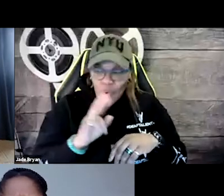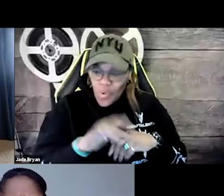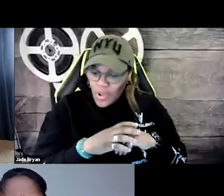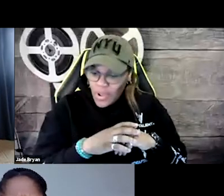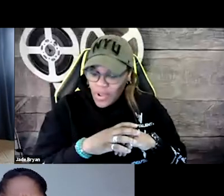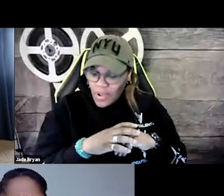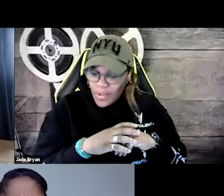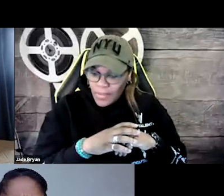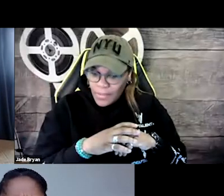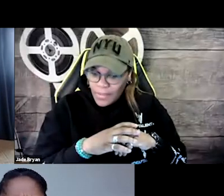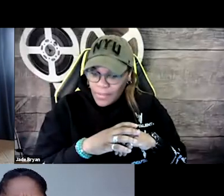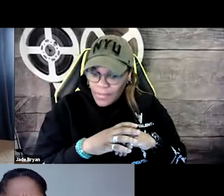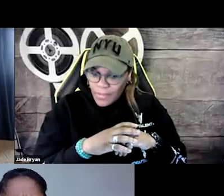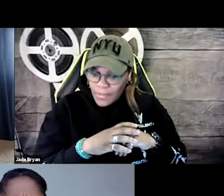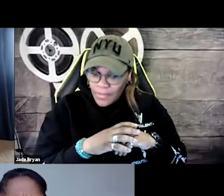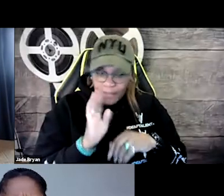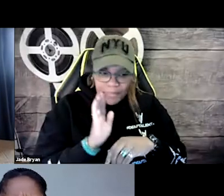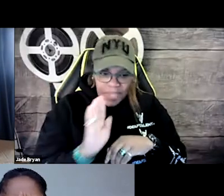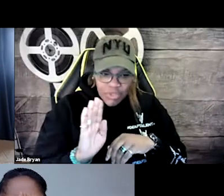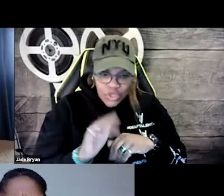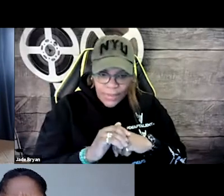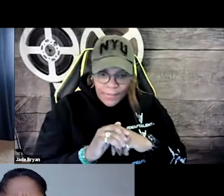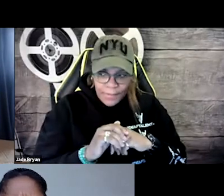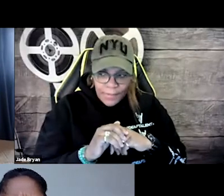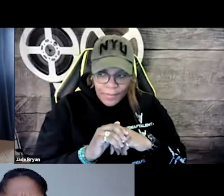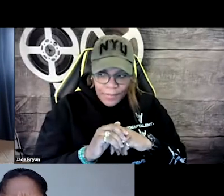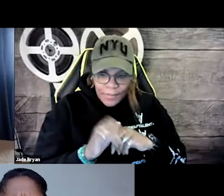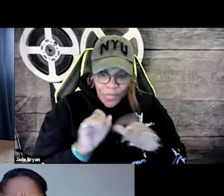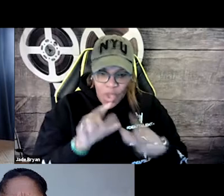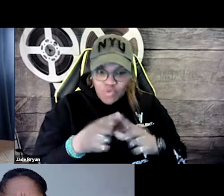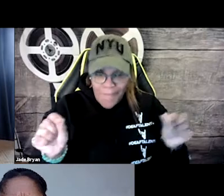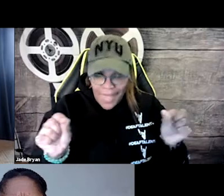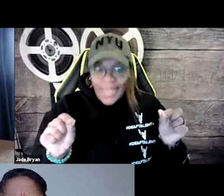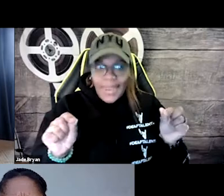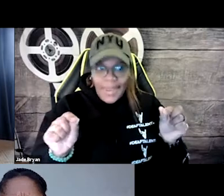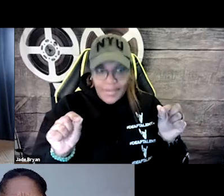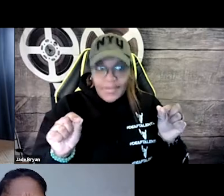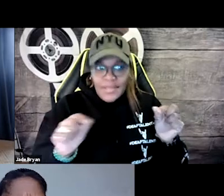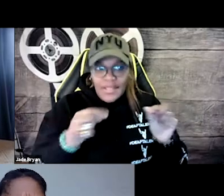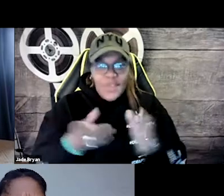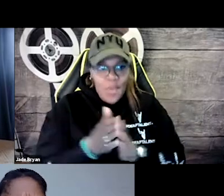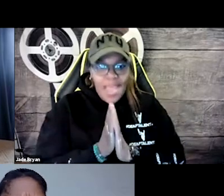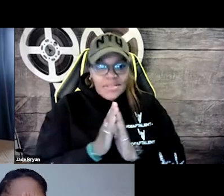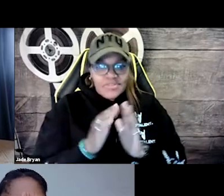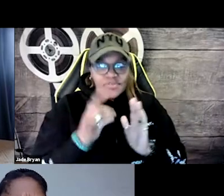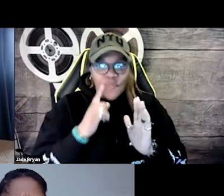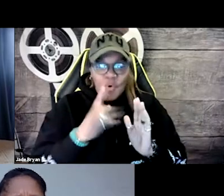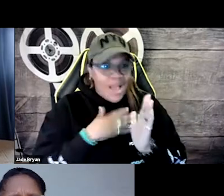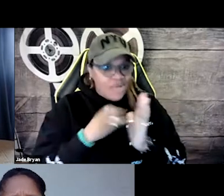I believe it was France or perhaps it was Belgium? Japan. Yeah.